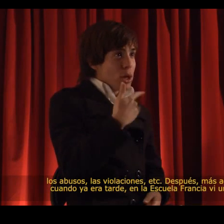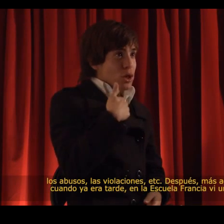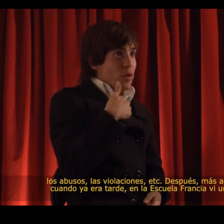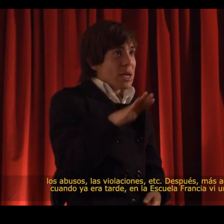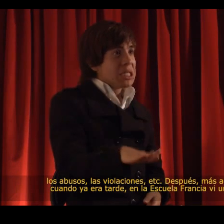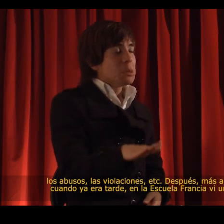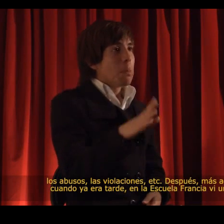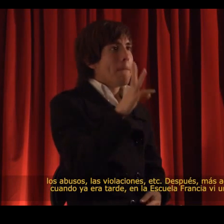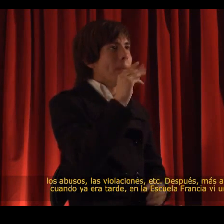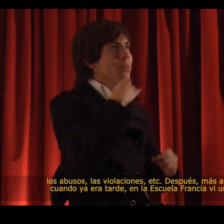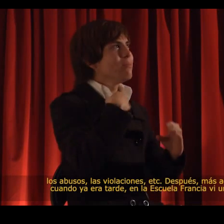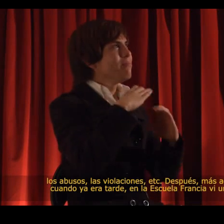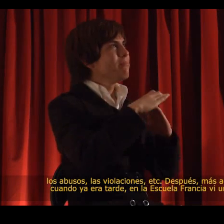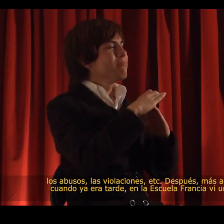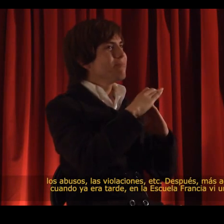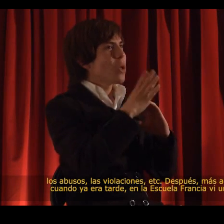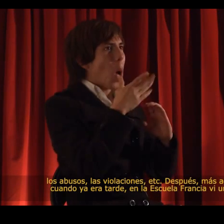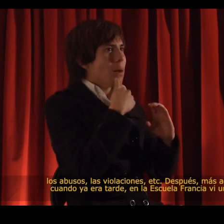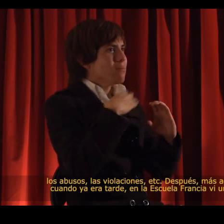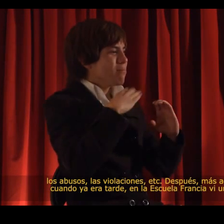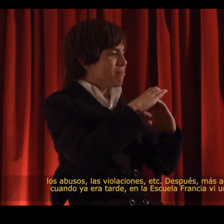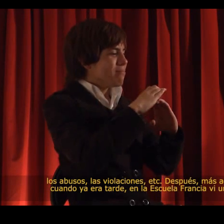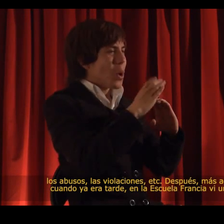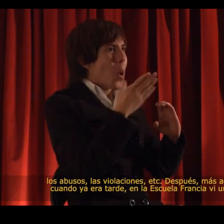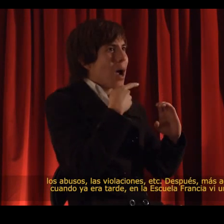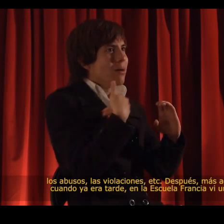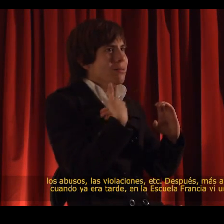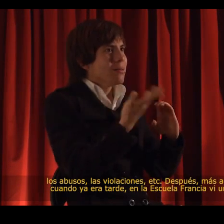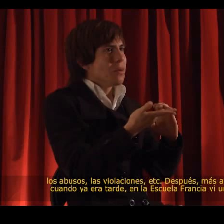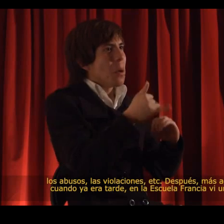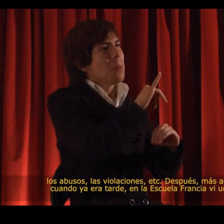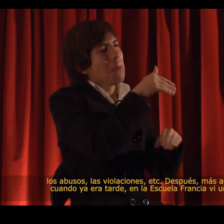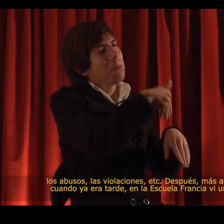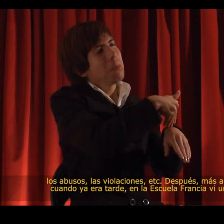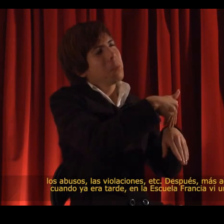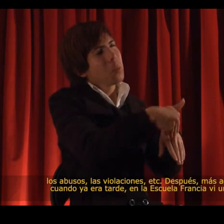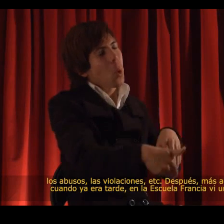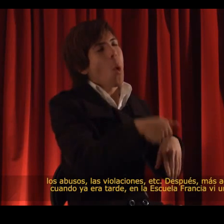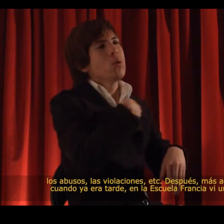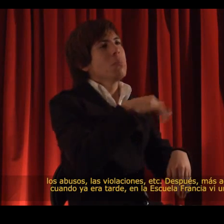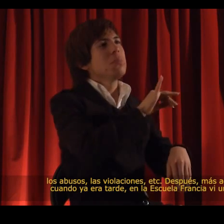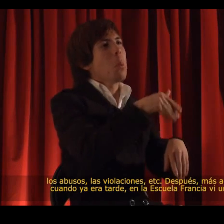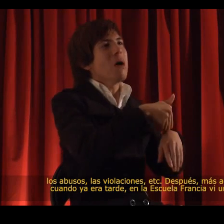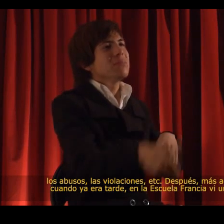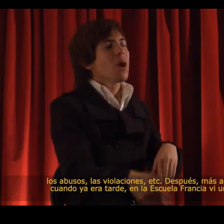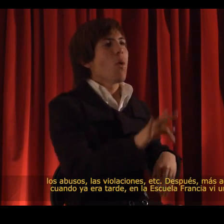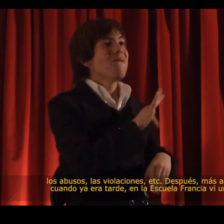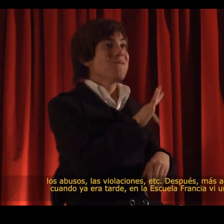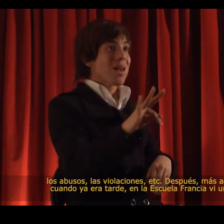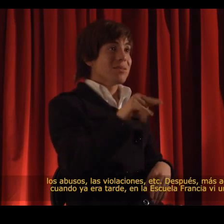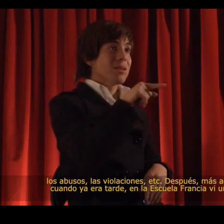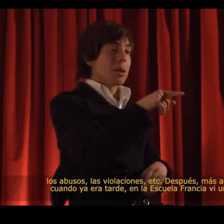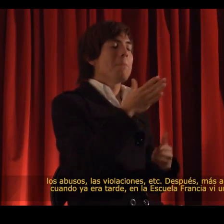There was no communication with my family. Afterwards, much later on, at school, I saw a video where a deaf adult explained the topic of sexual protection.